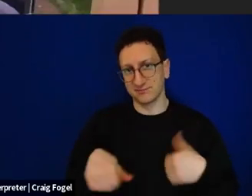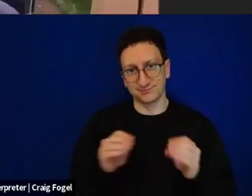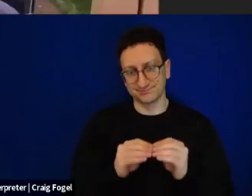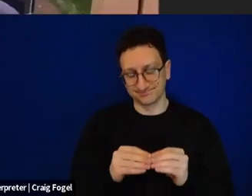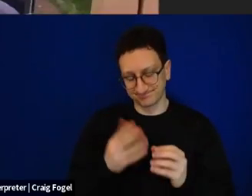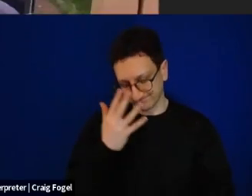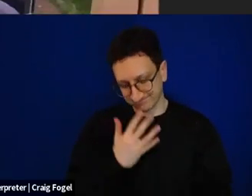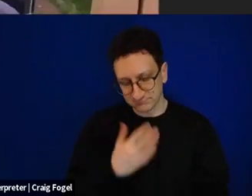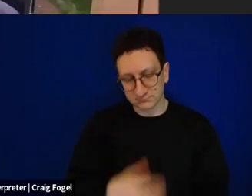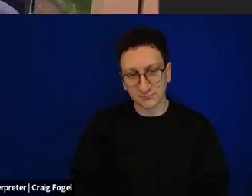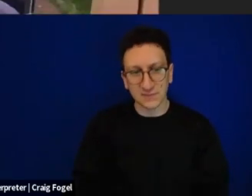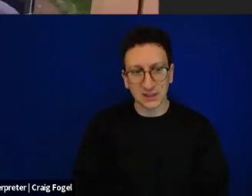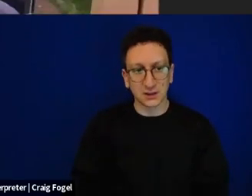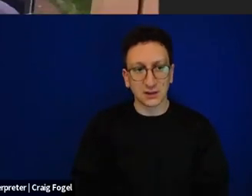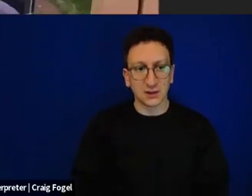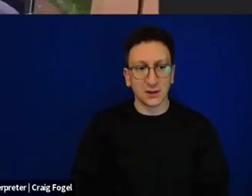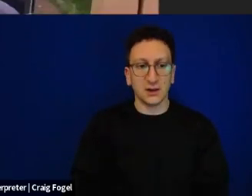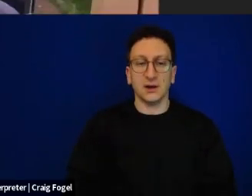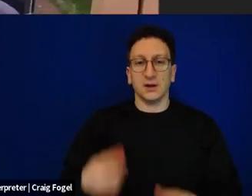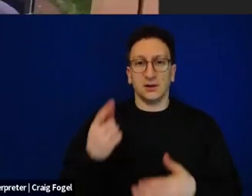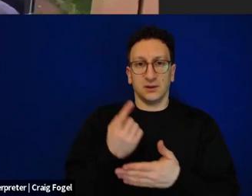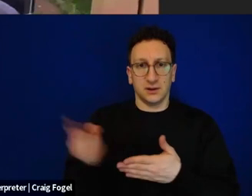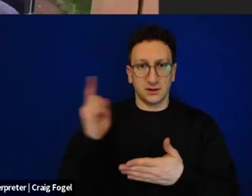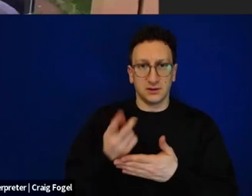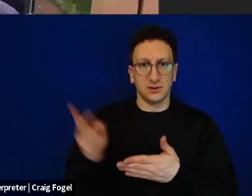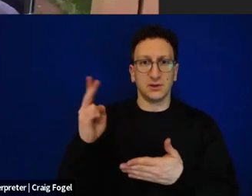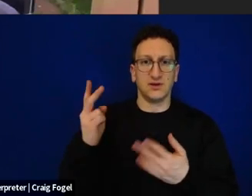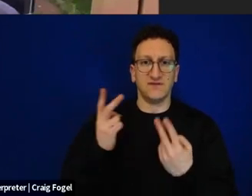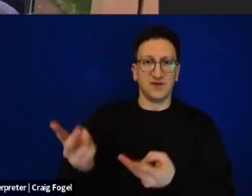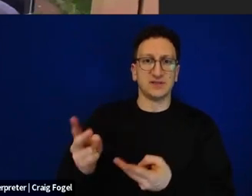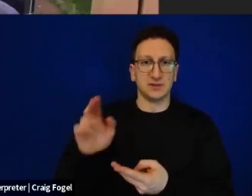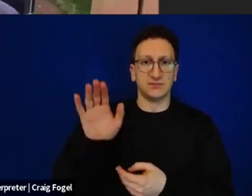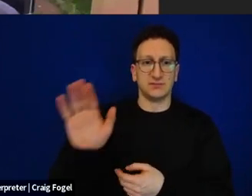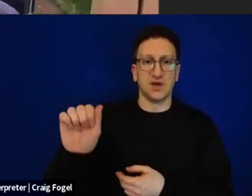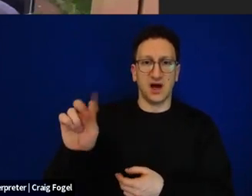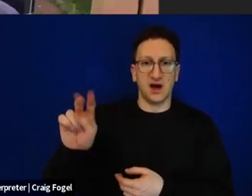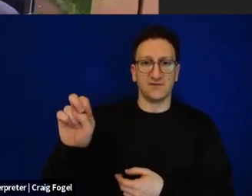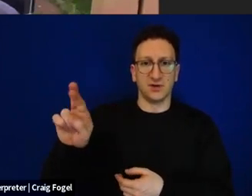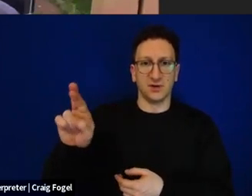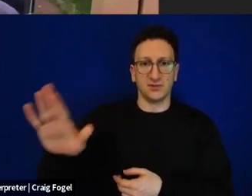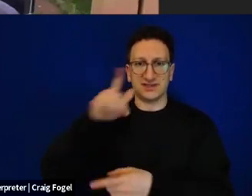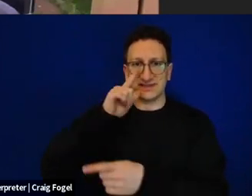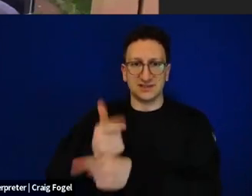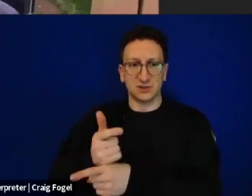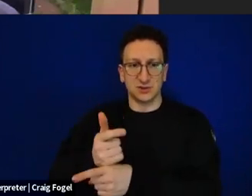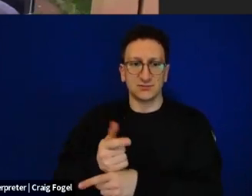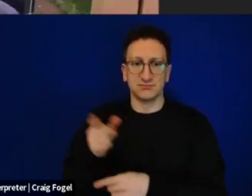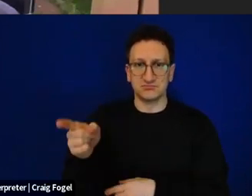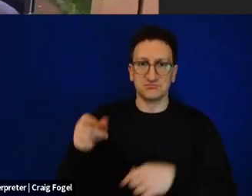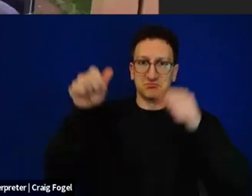A week and a half ago, we went to the house of Avner's sister, Smadal. This is the entrance to their house, a picture of the two of them.